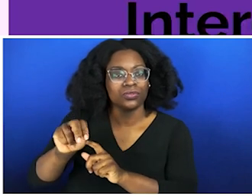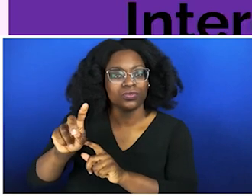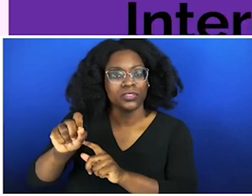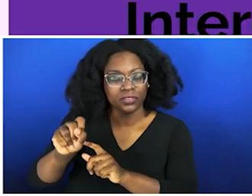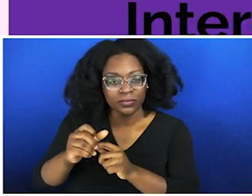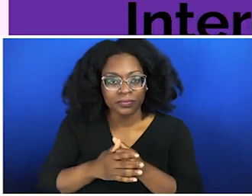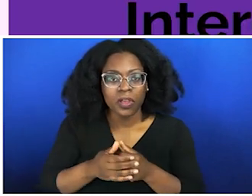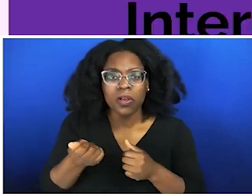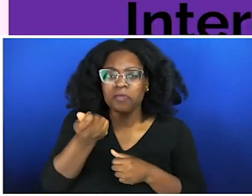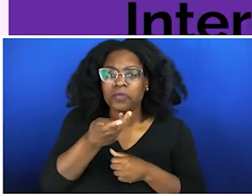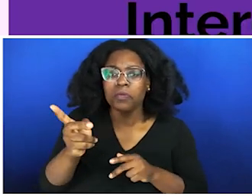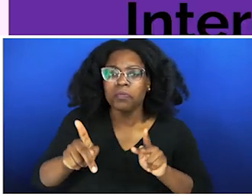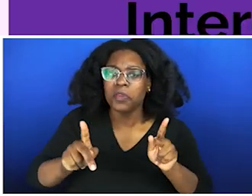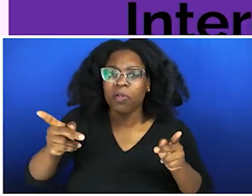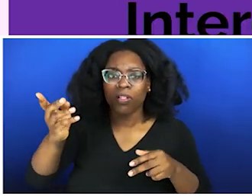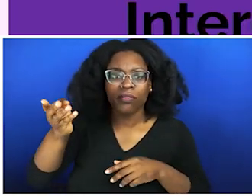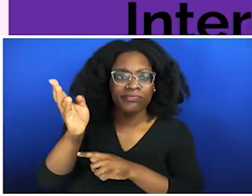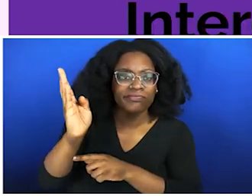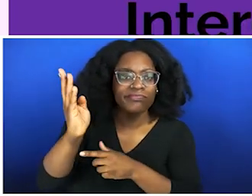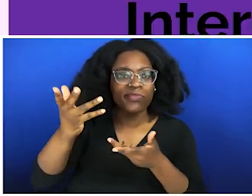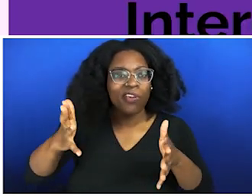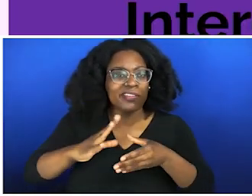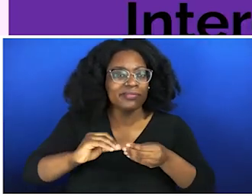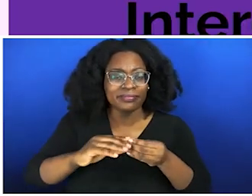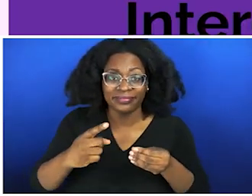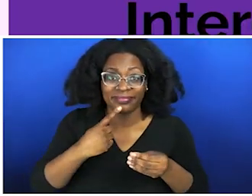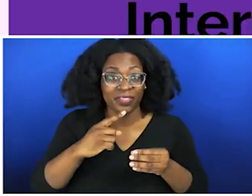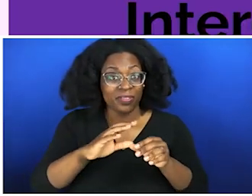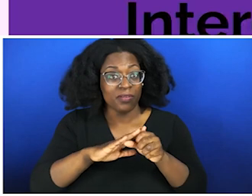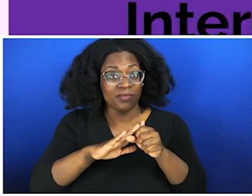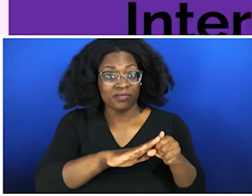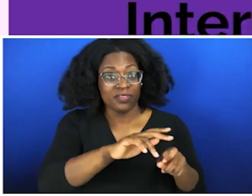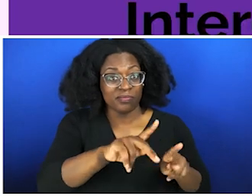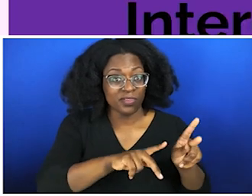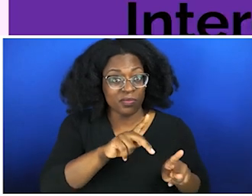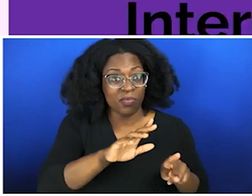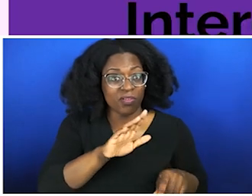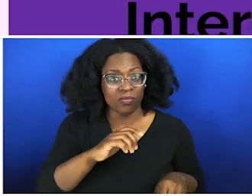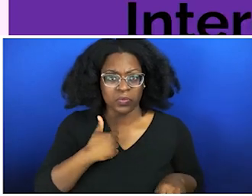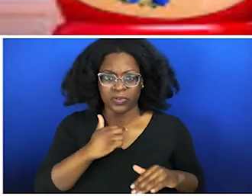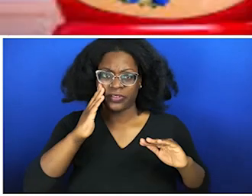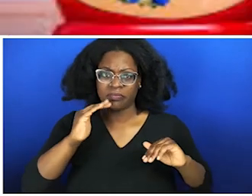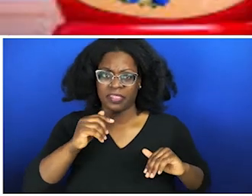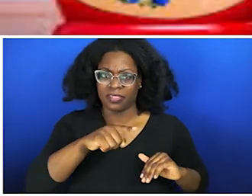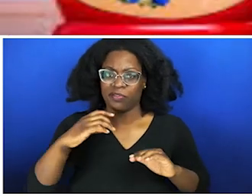not be up to people of color, oppressed people, to do the labor to change systems that we were dragged into.